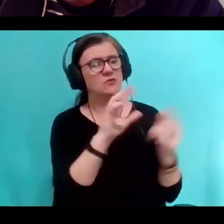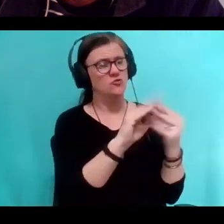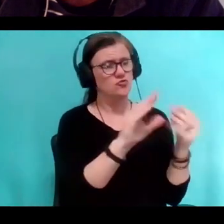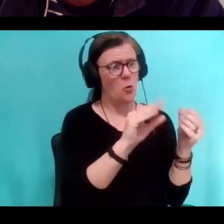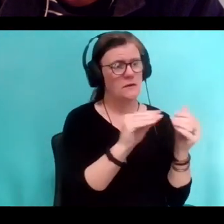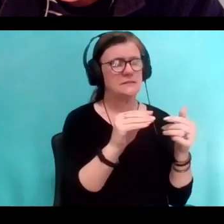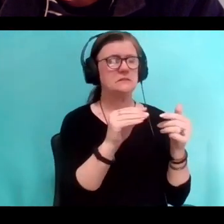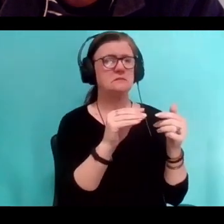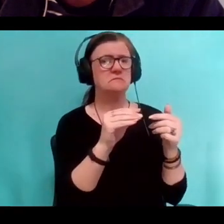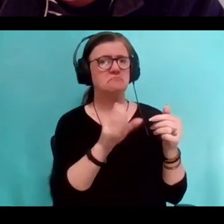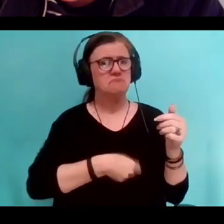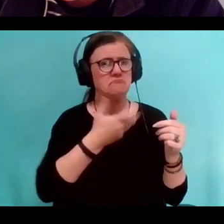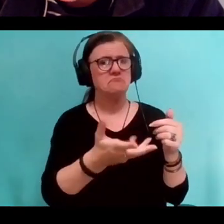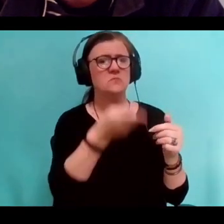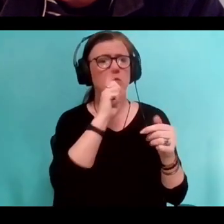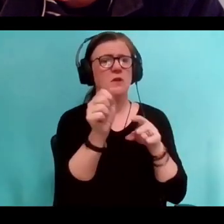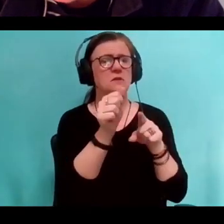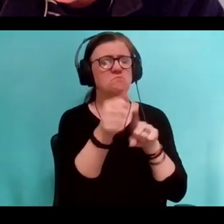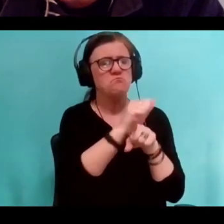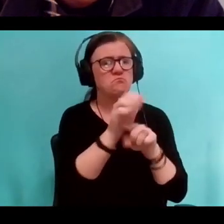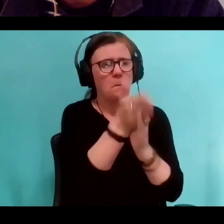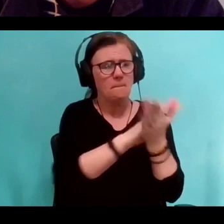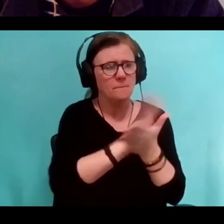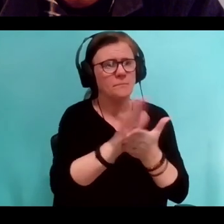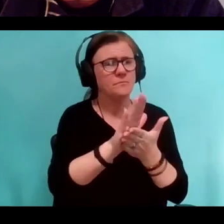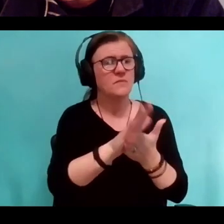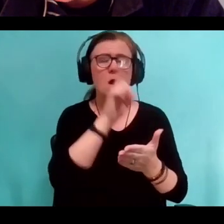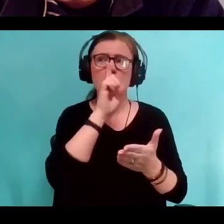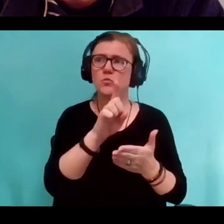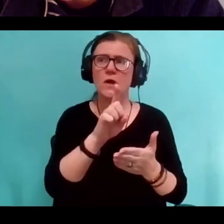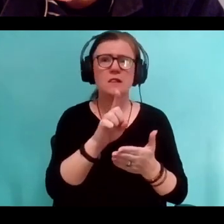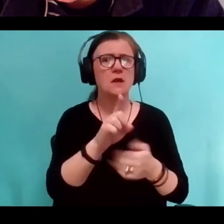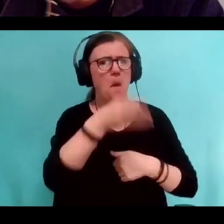told with the Polish craft and dare I say it, the Gale of a practiced storyteller.